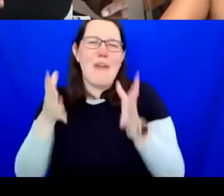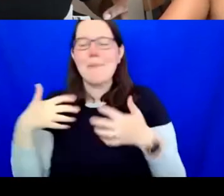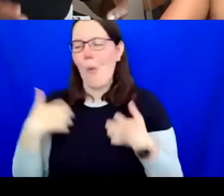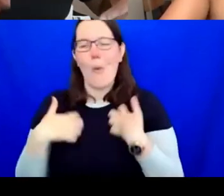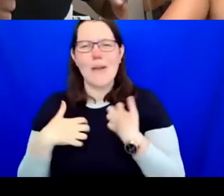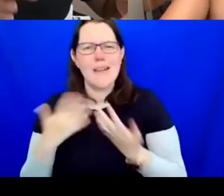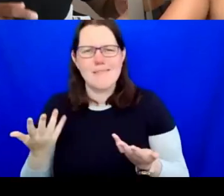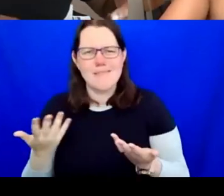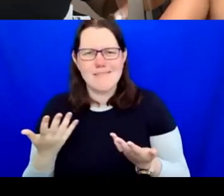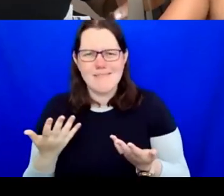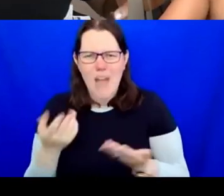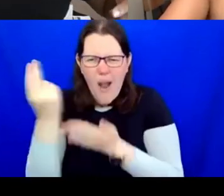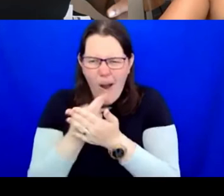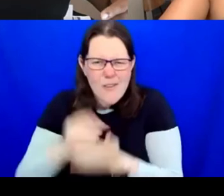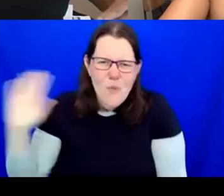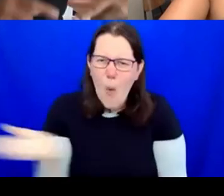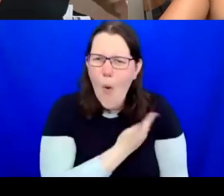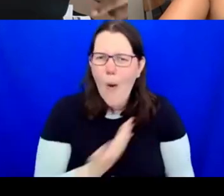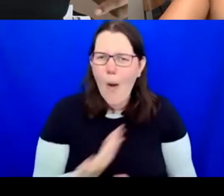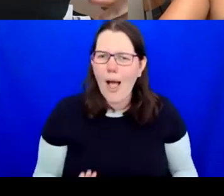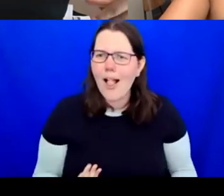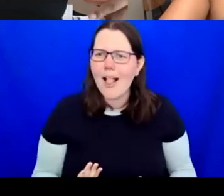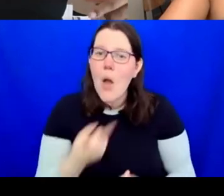One thing that we really need to understand is how we got to this point.